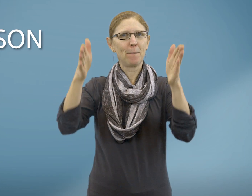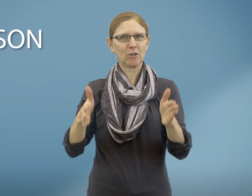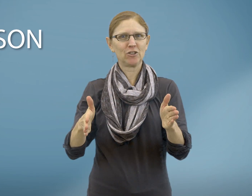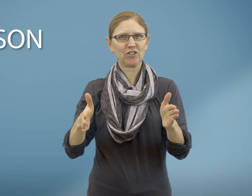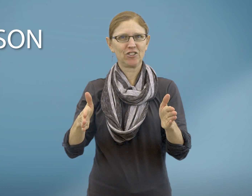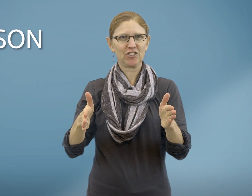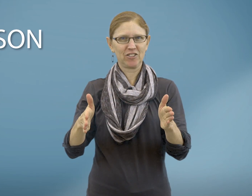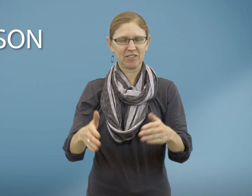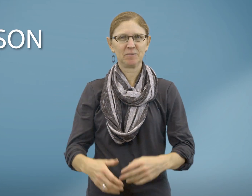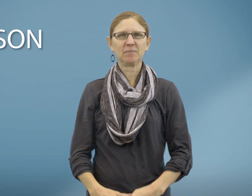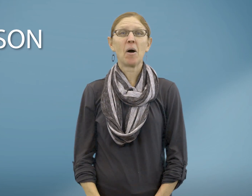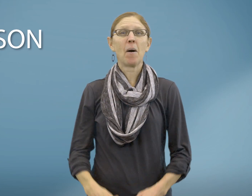Person